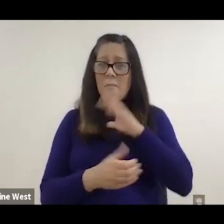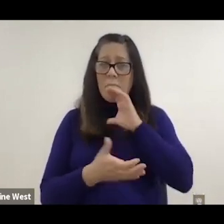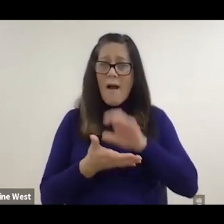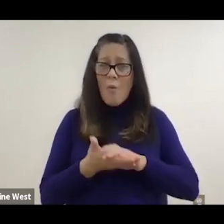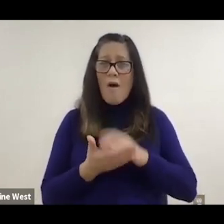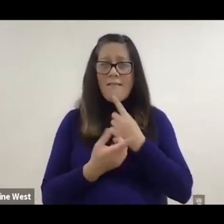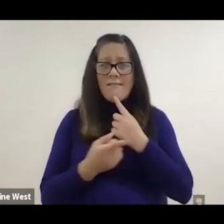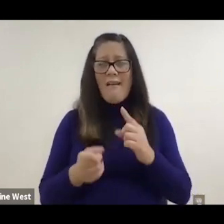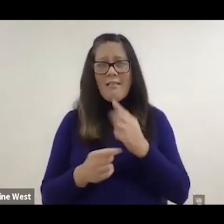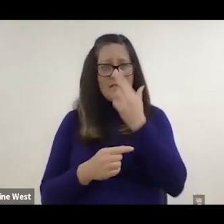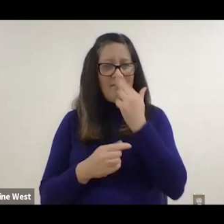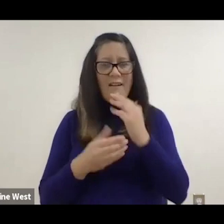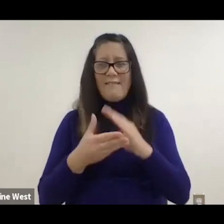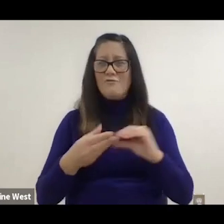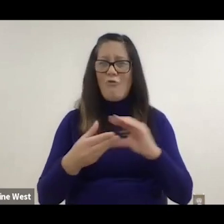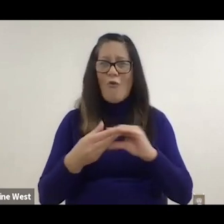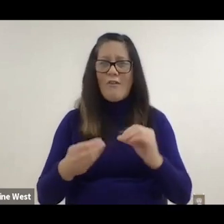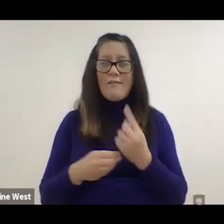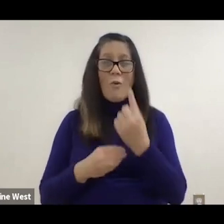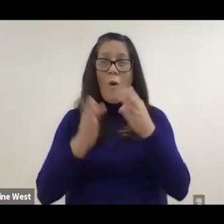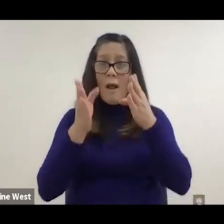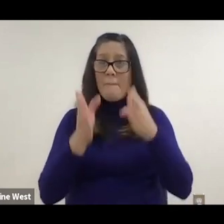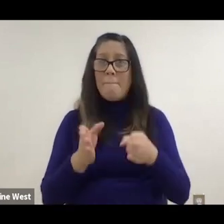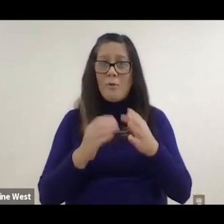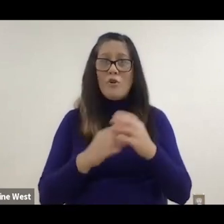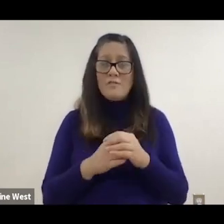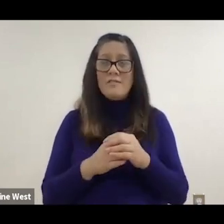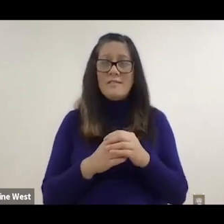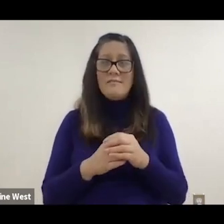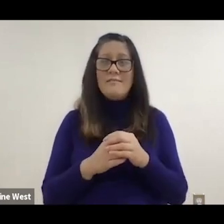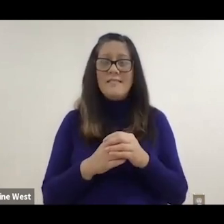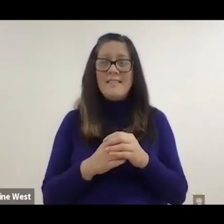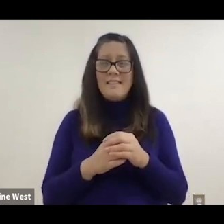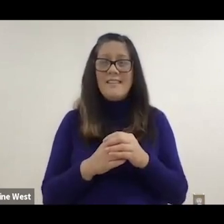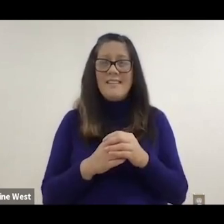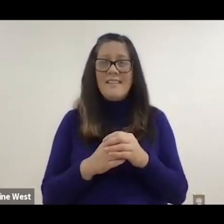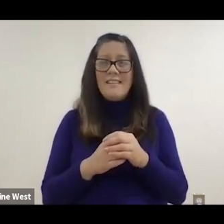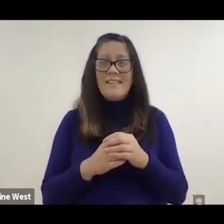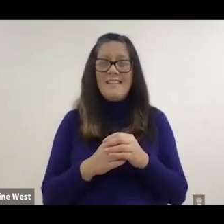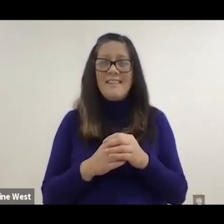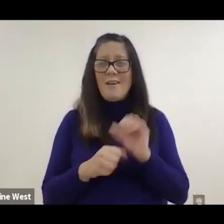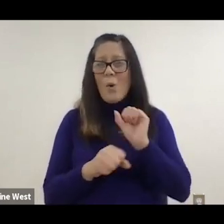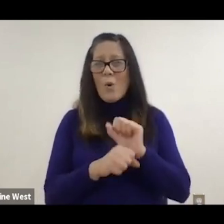about a person who is a Postal worker and he came in for a wheelchair and